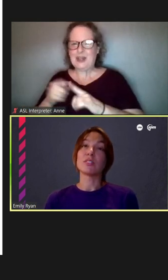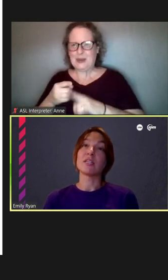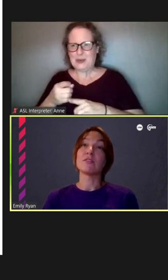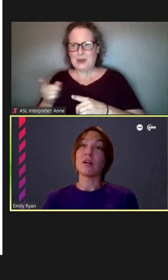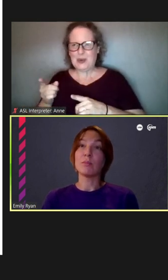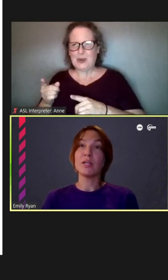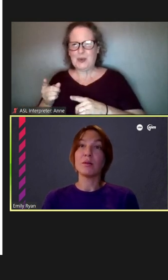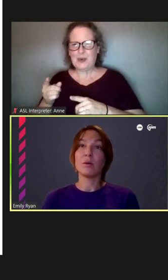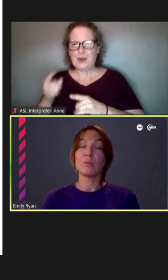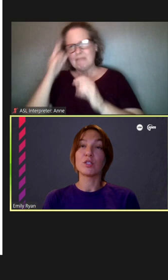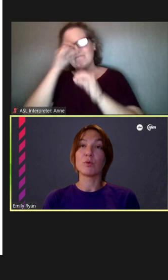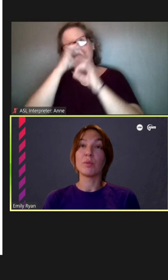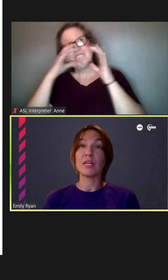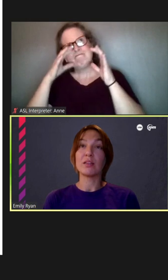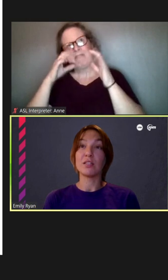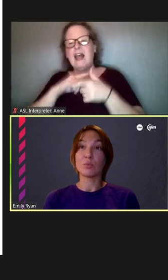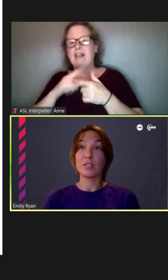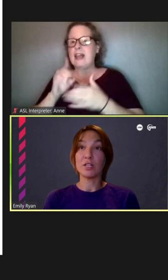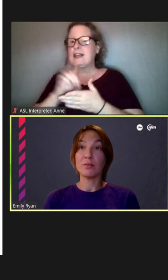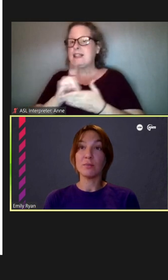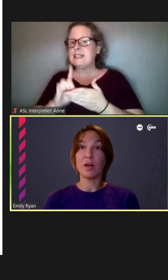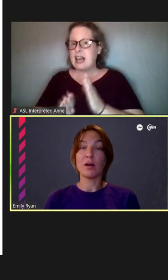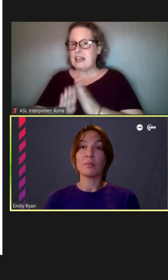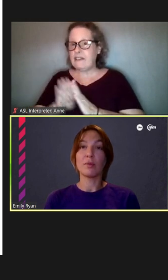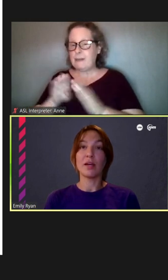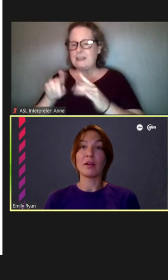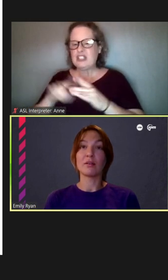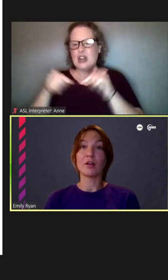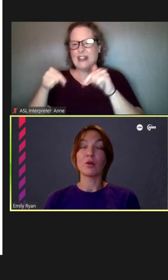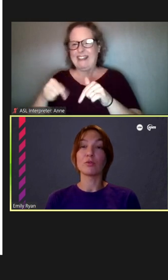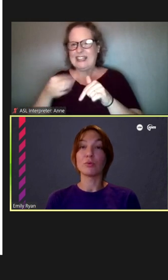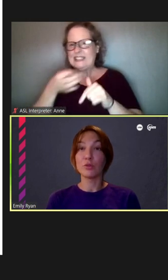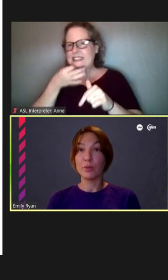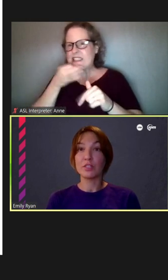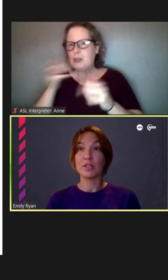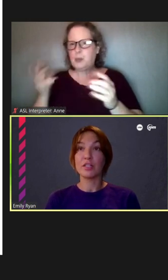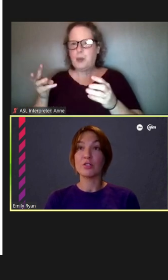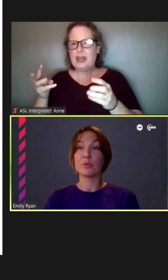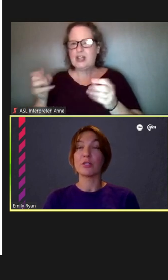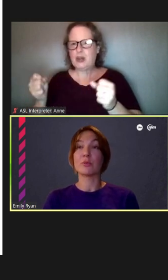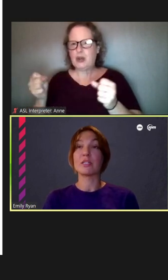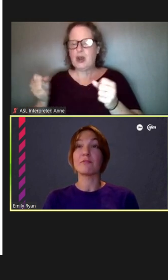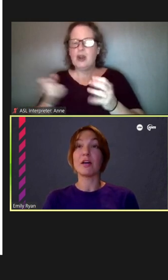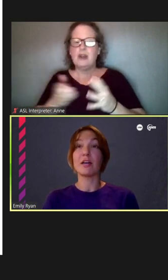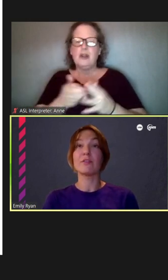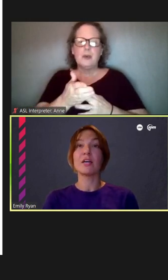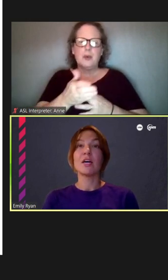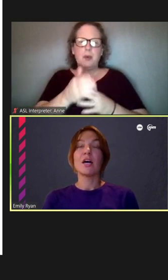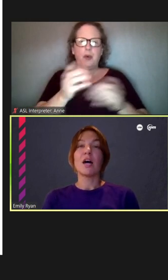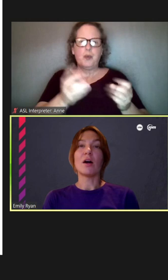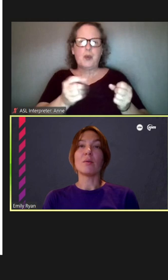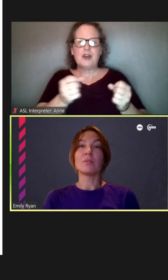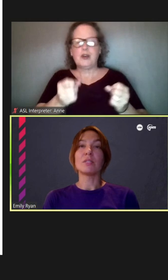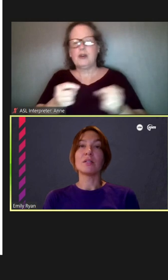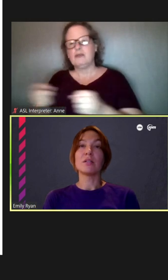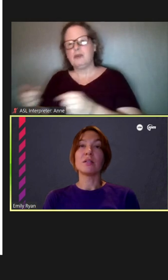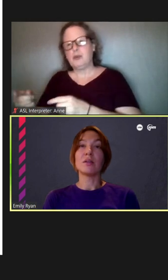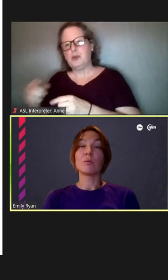Design Development, which will begin this winter and and go through the winter into 2025.